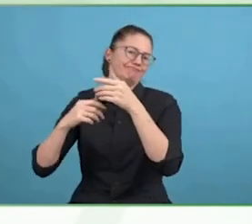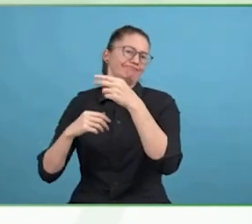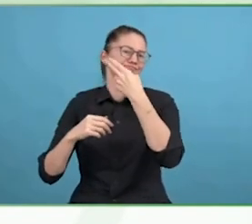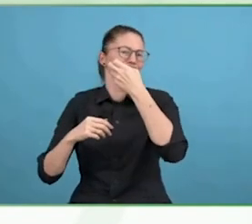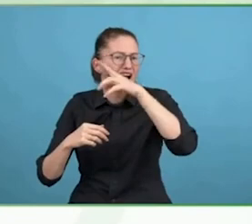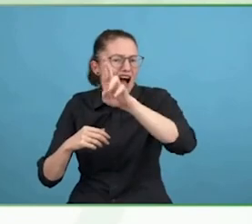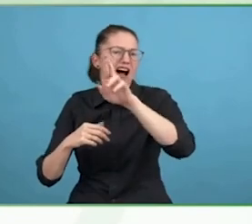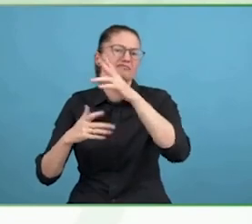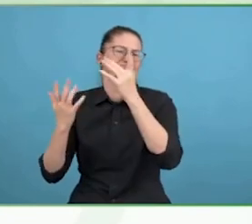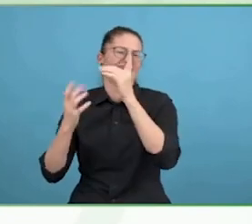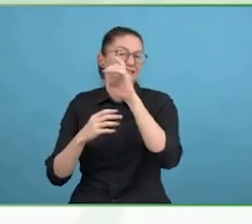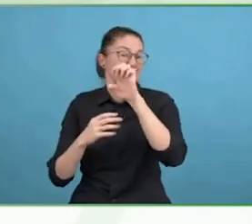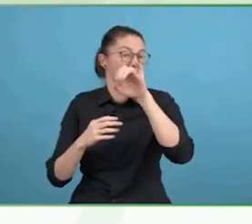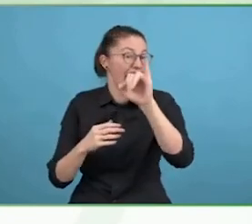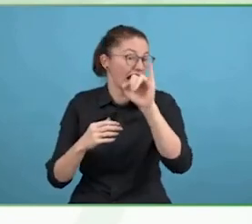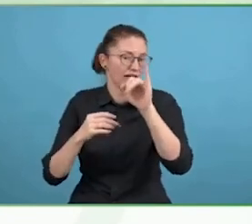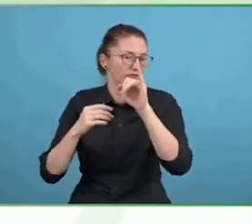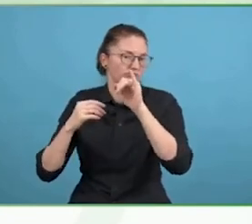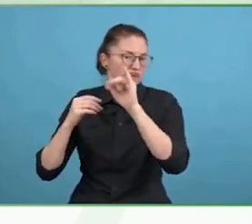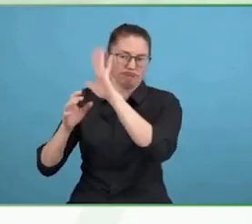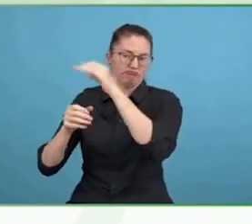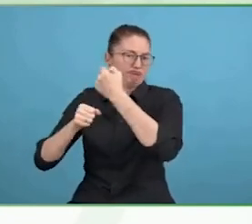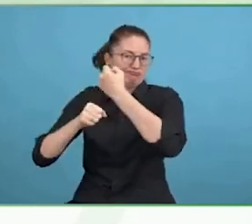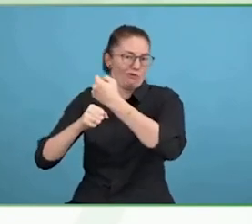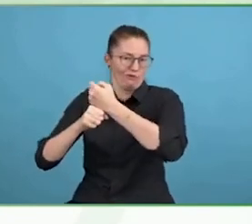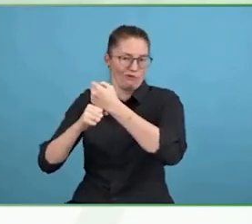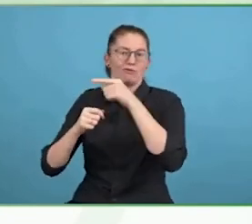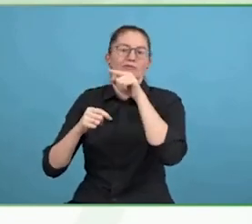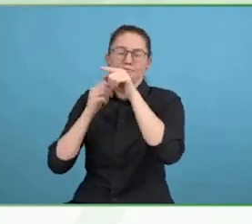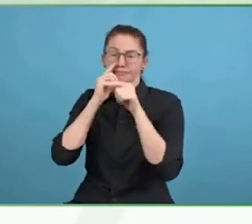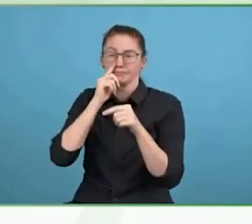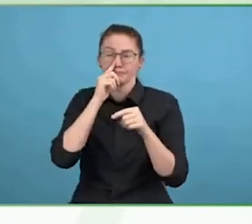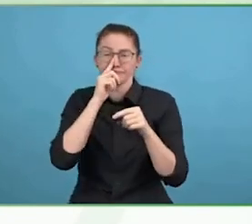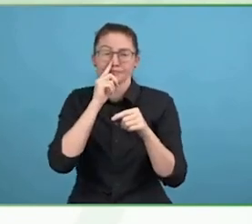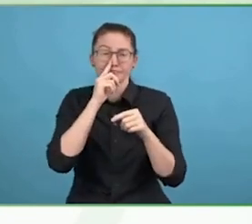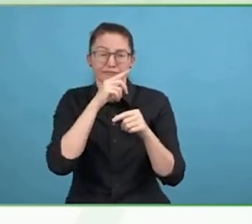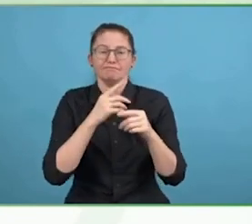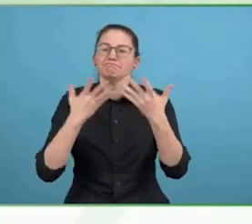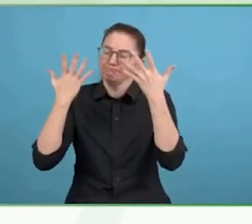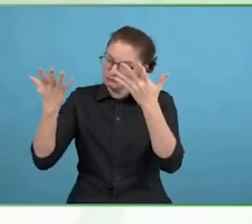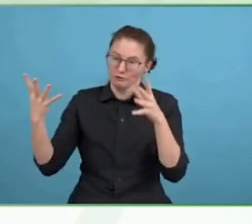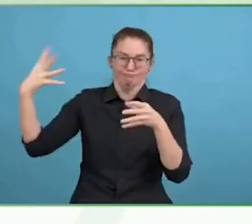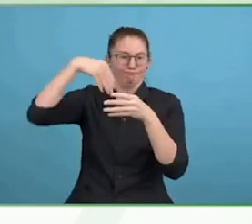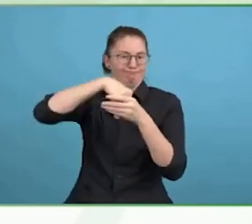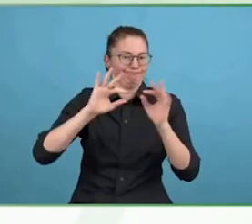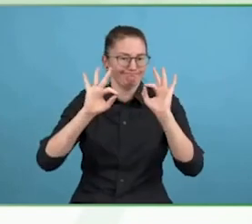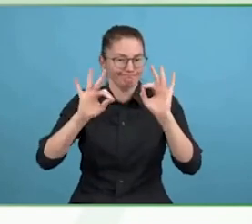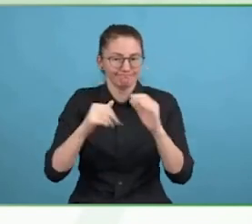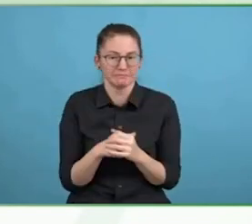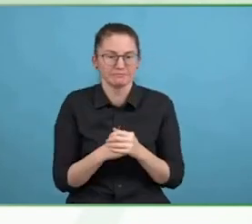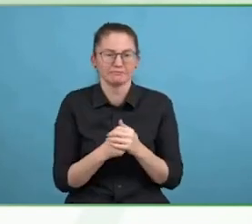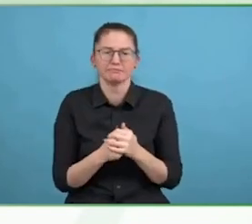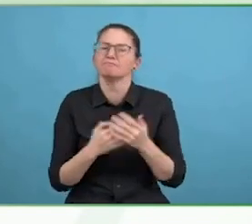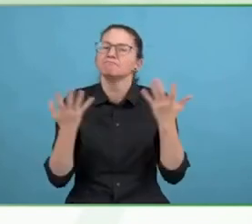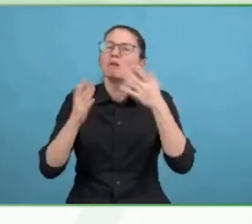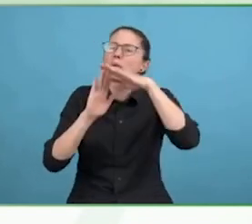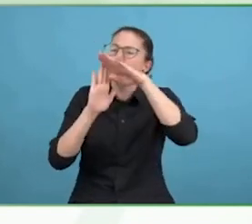with economic downturns, post-pandemic, if we are post-pandemic, and other changes in the workplace and the great